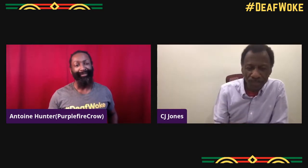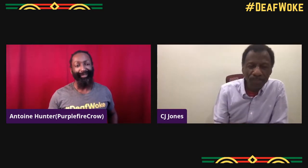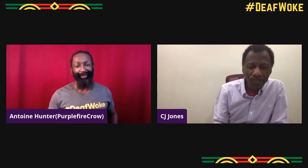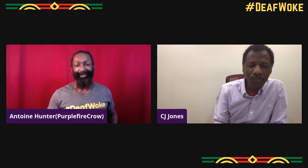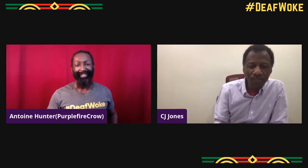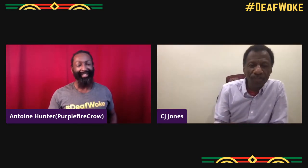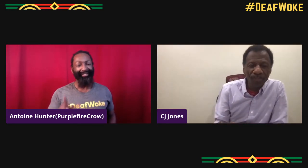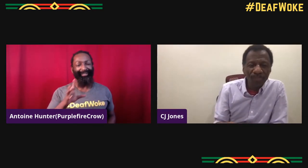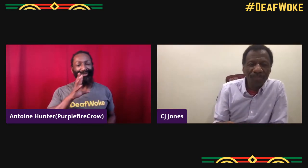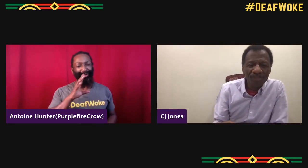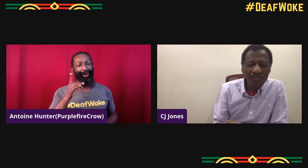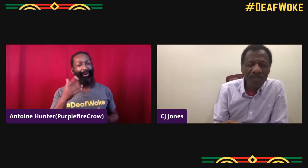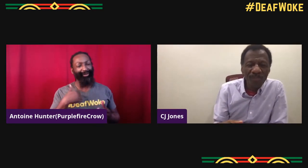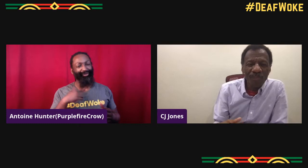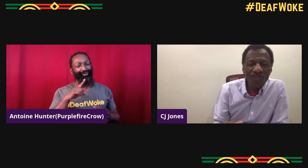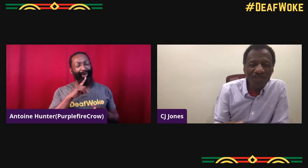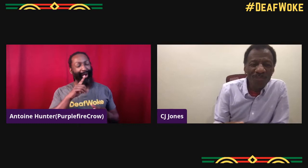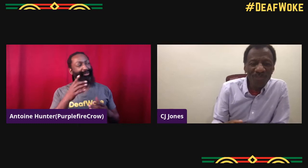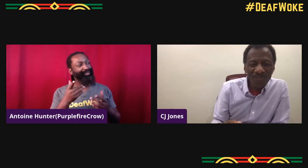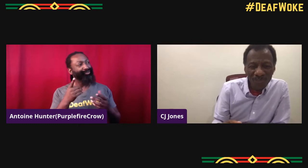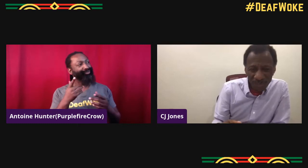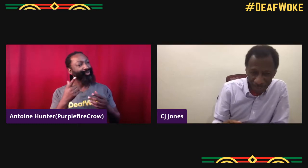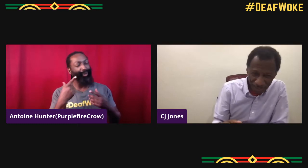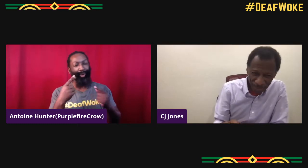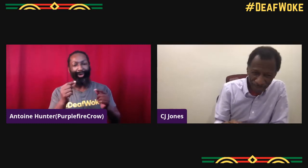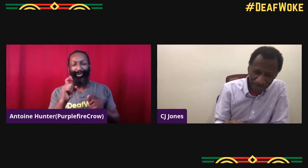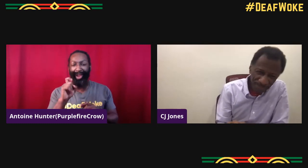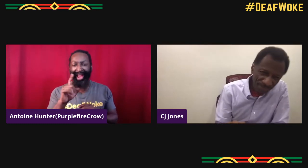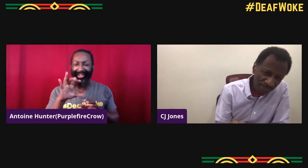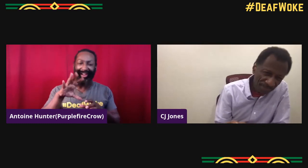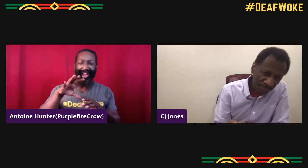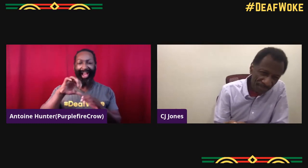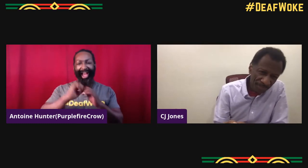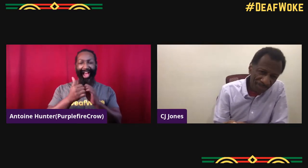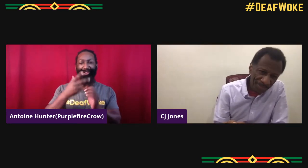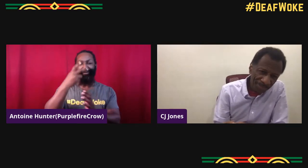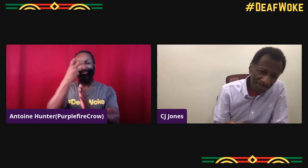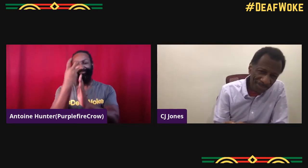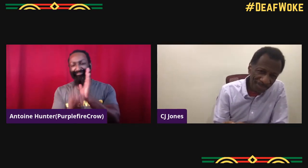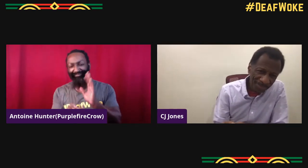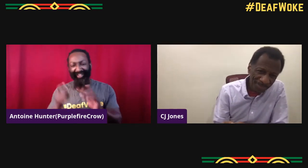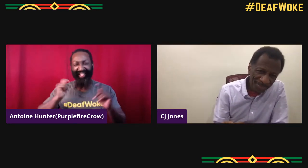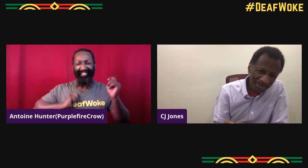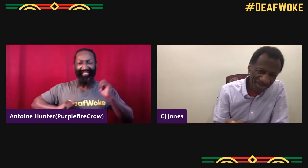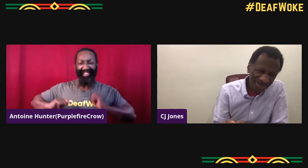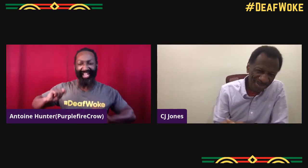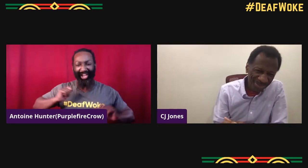So, it kind of never really had to rely on my parents for monetary reasons.